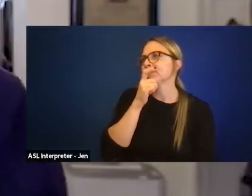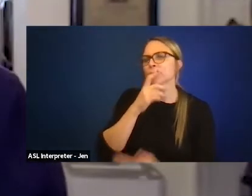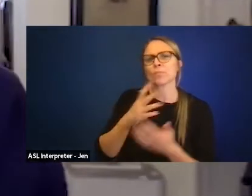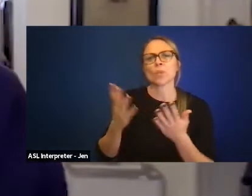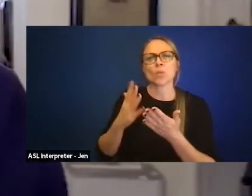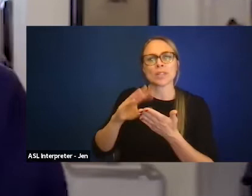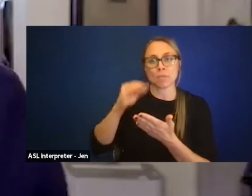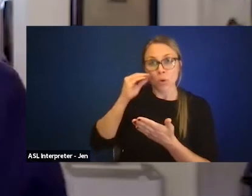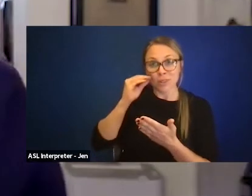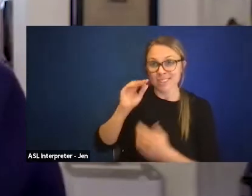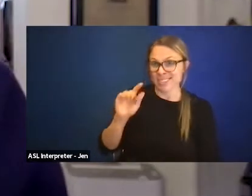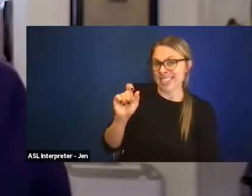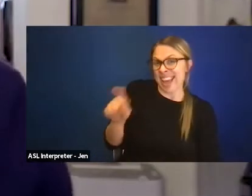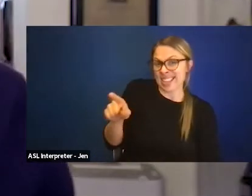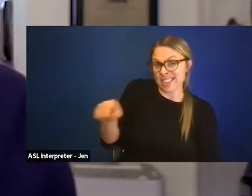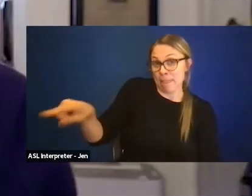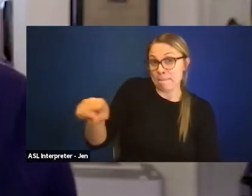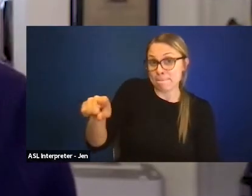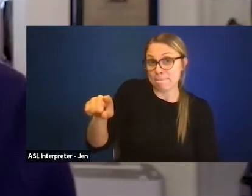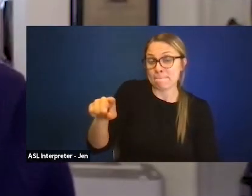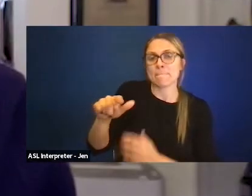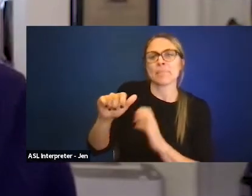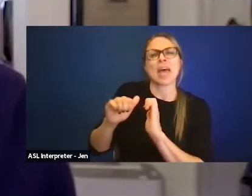from them how they feel they're not being supported